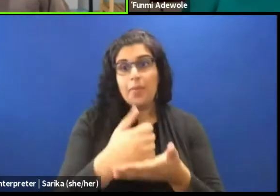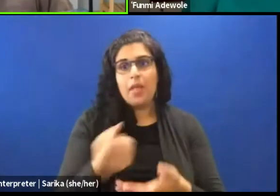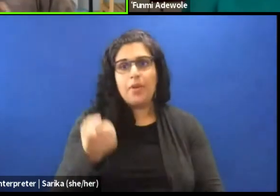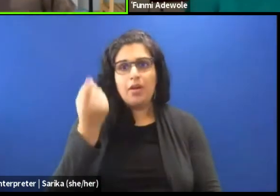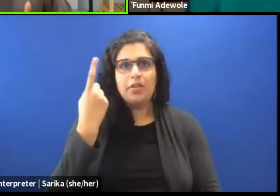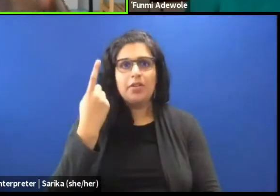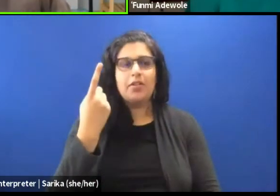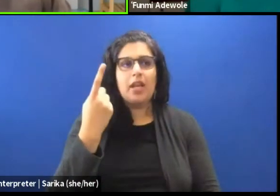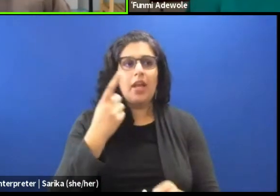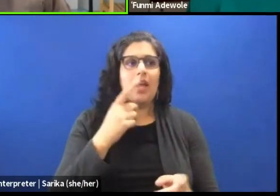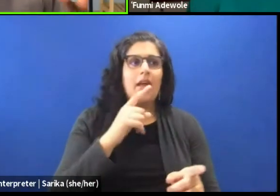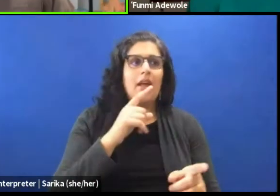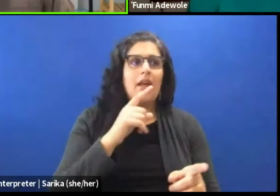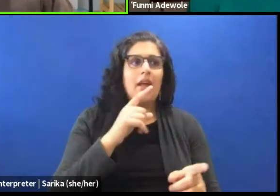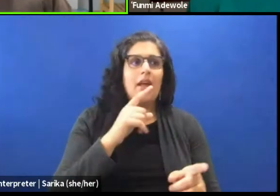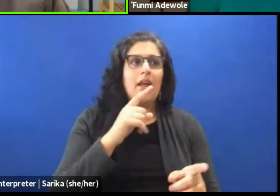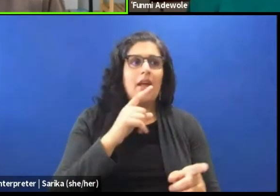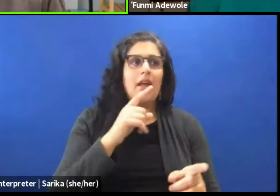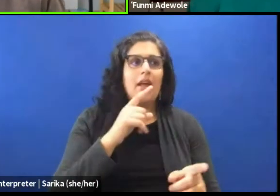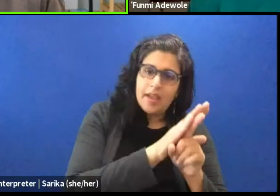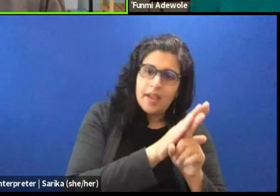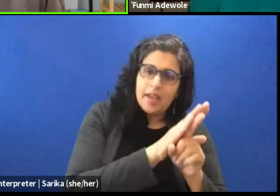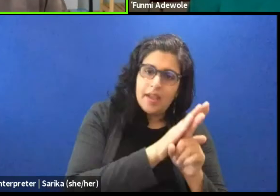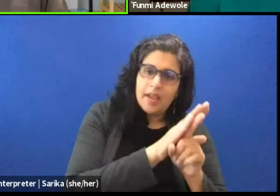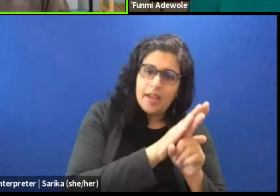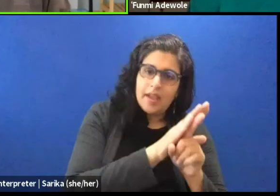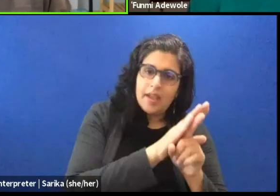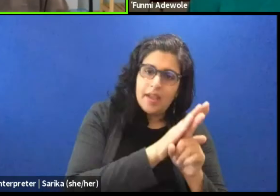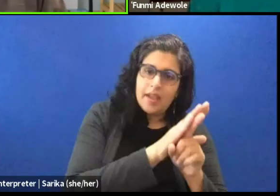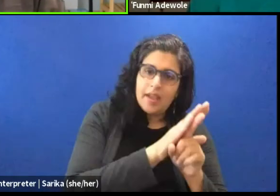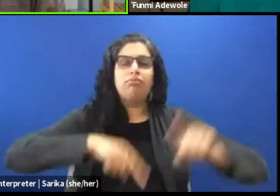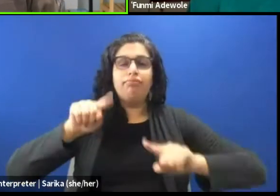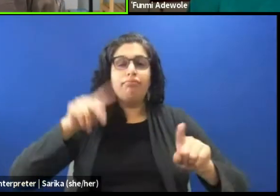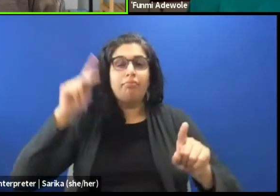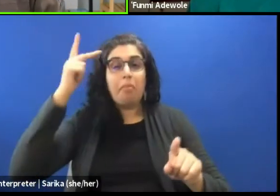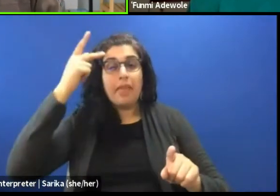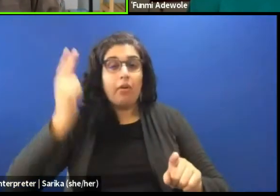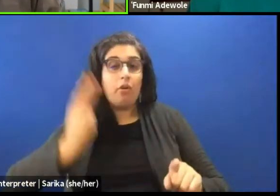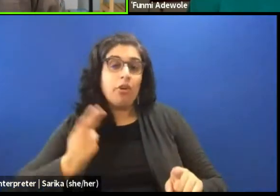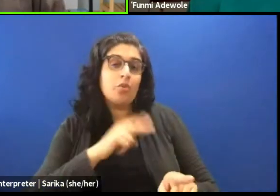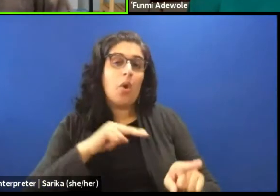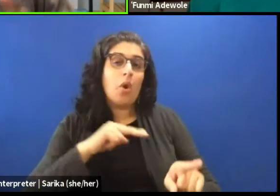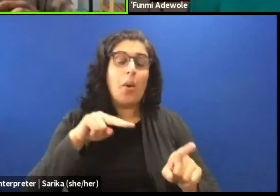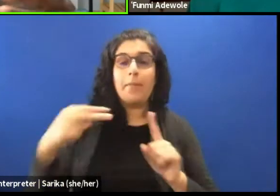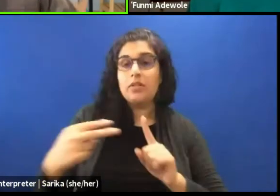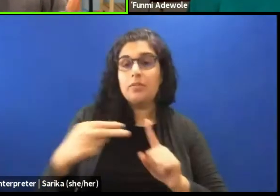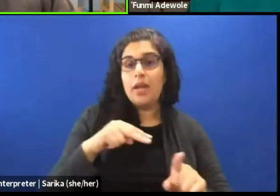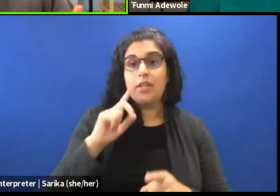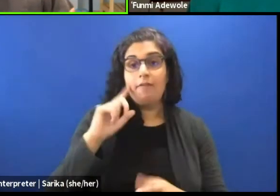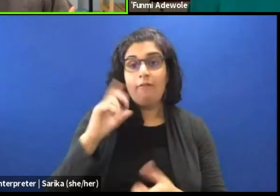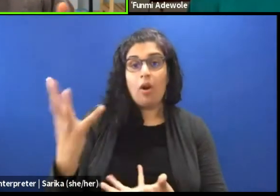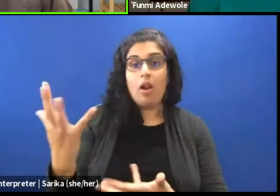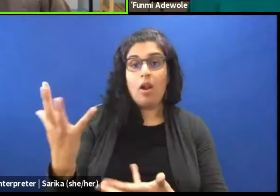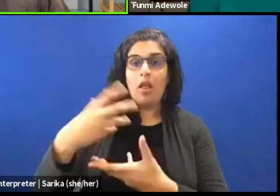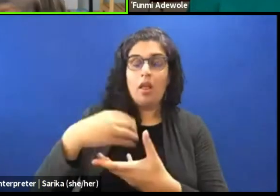and consider from different political and historical perspectives, helping them to so that they can to enhance the interpretation of their work.